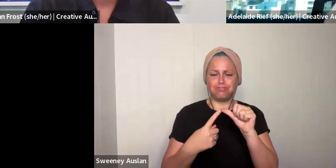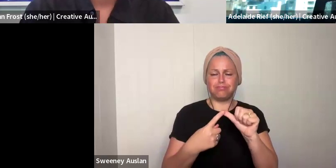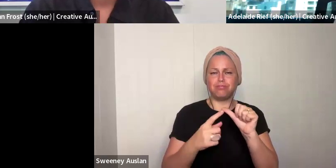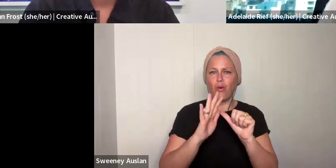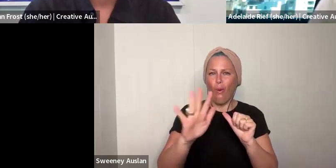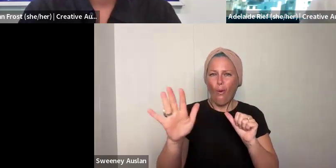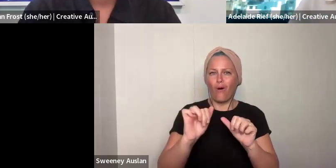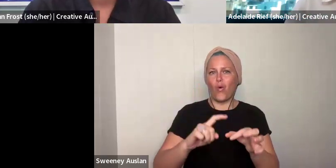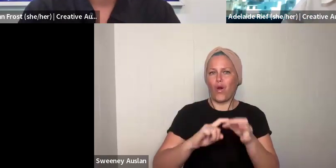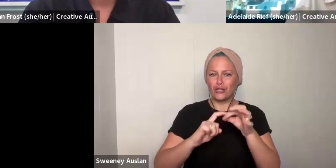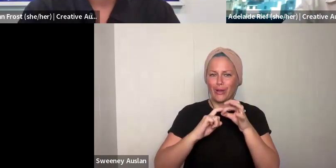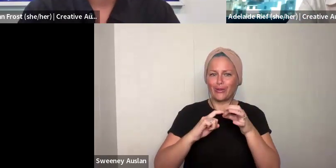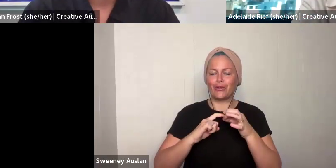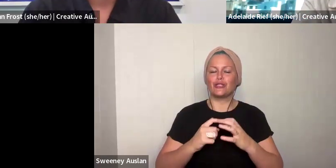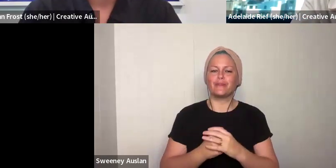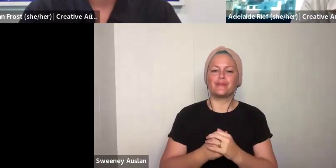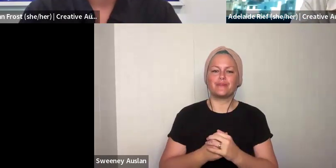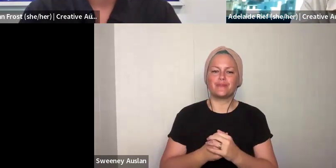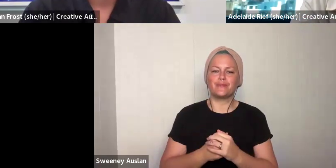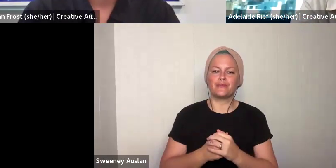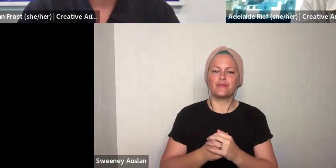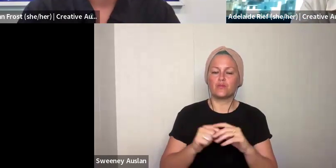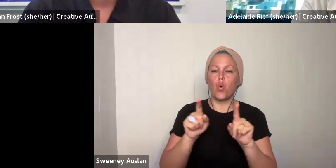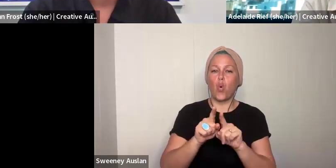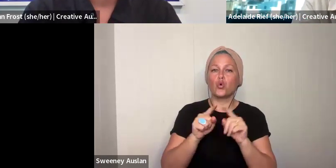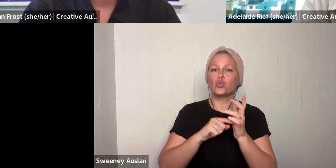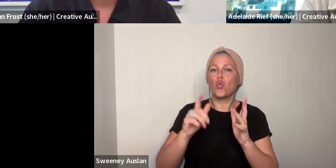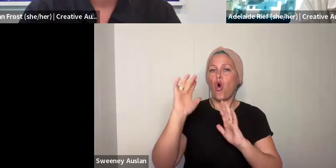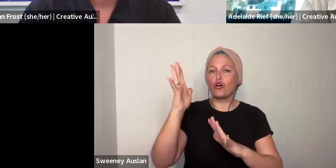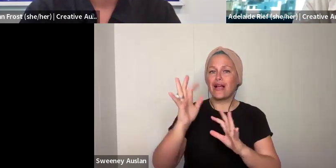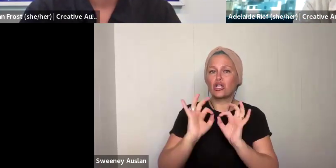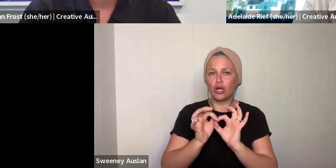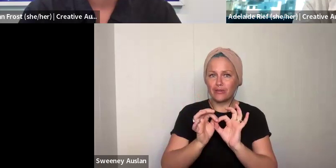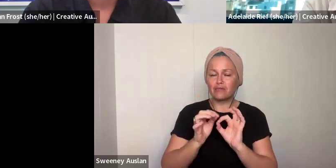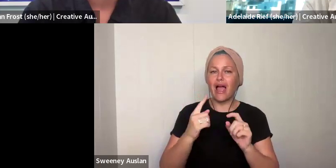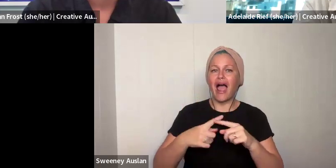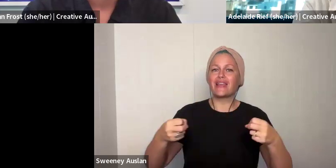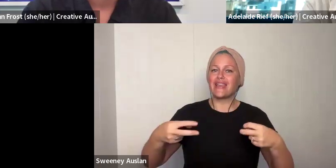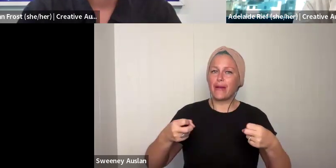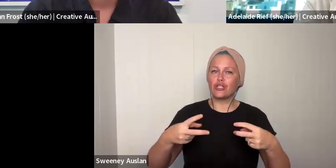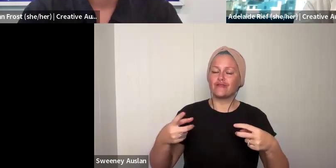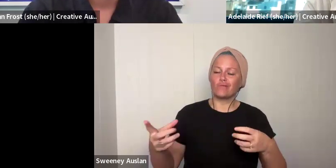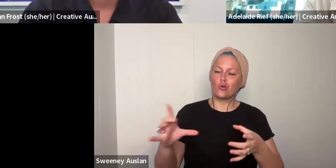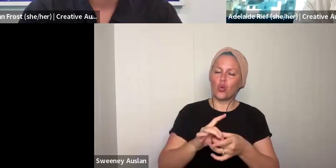and answering all of your questions. And also to our Auslan interpreters and to our